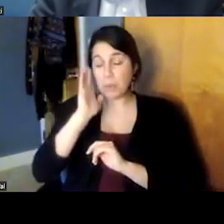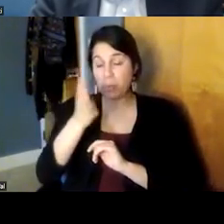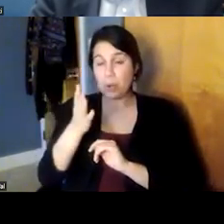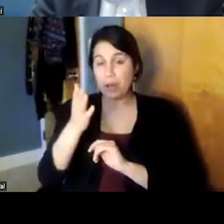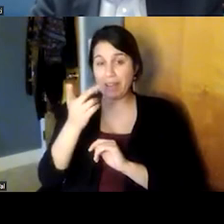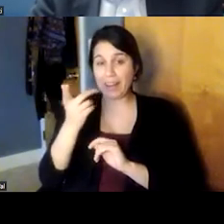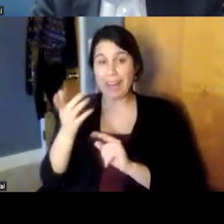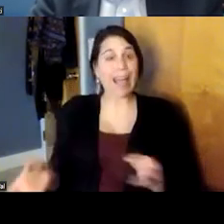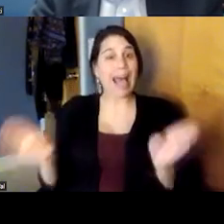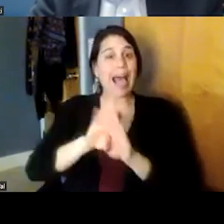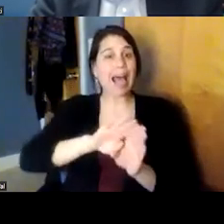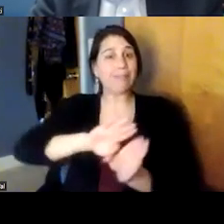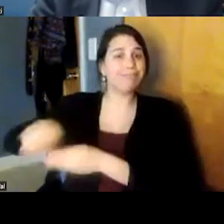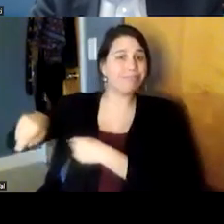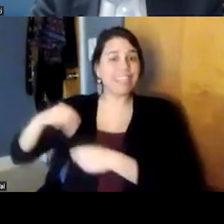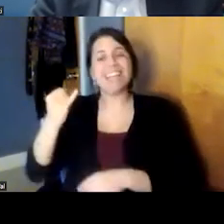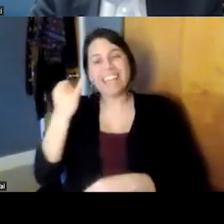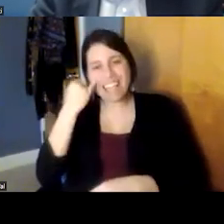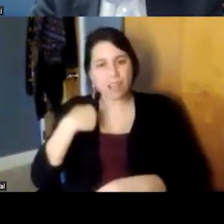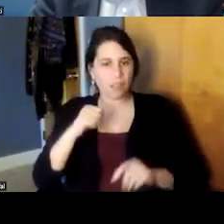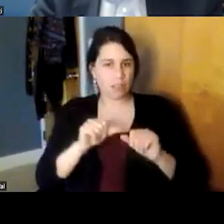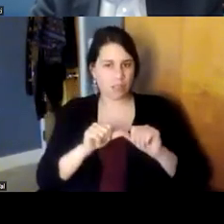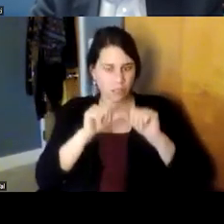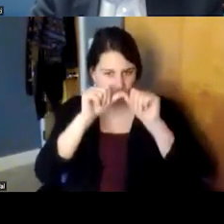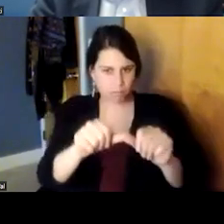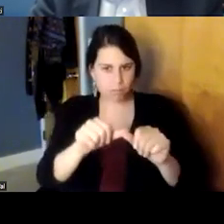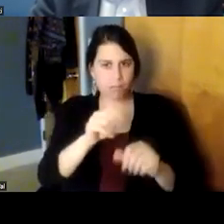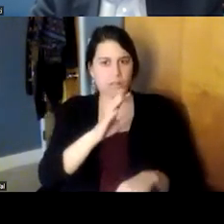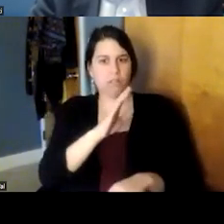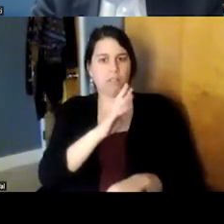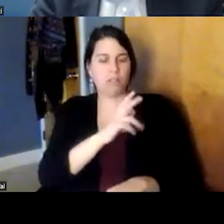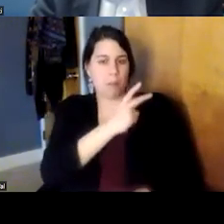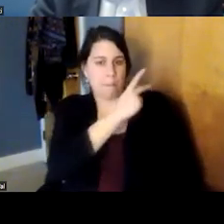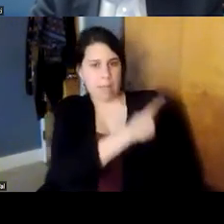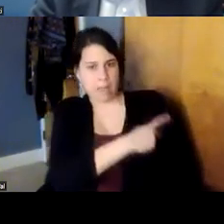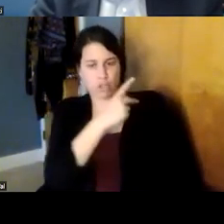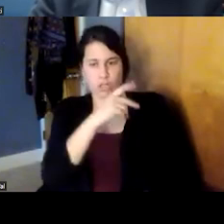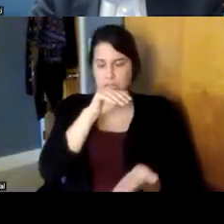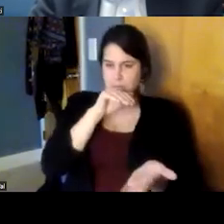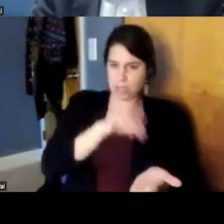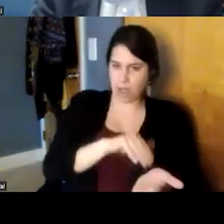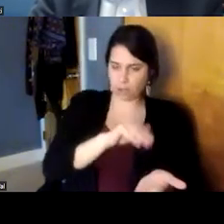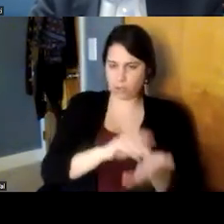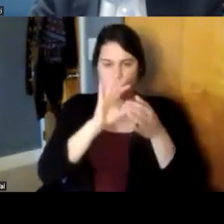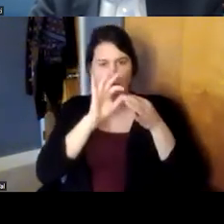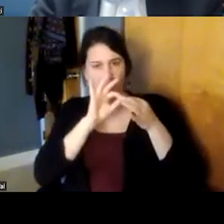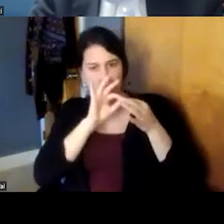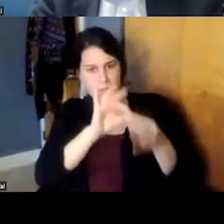continued uh the diet of the patient-doctor relationship people in life are so complex